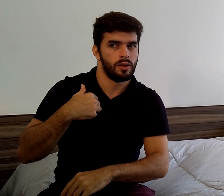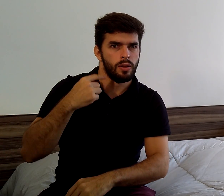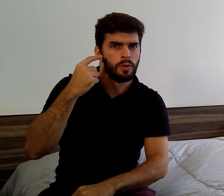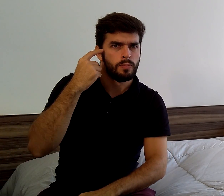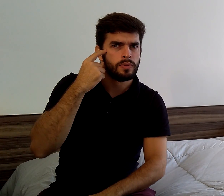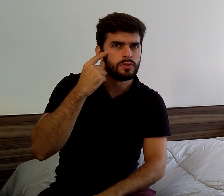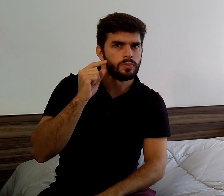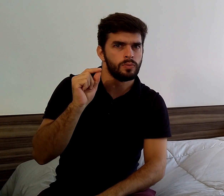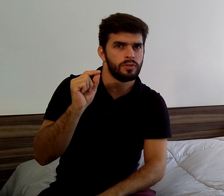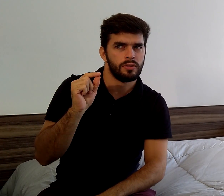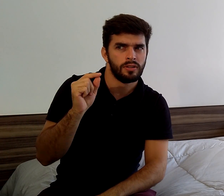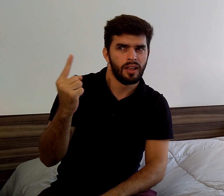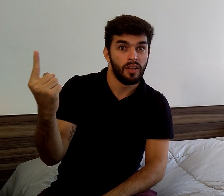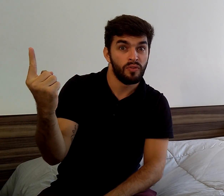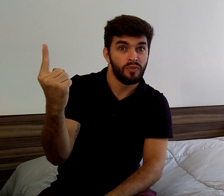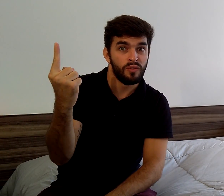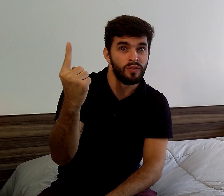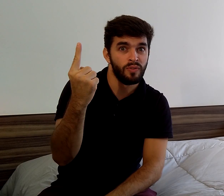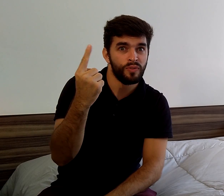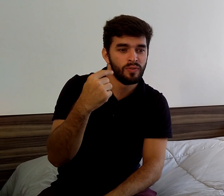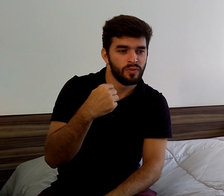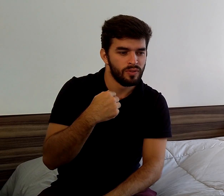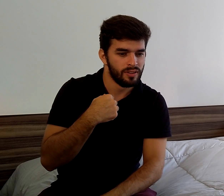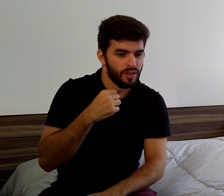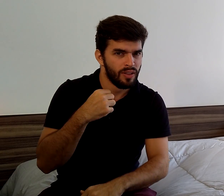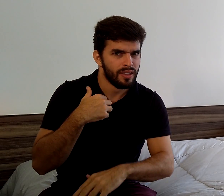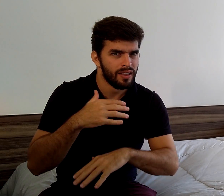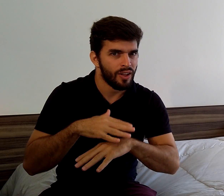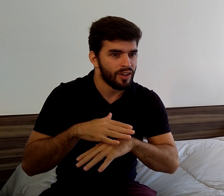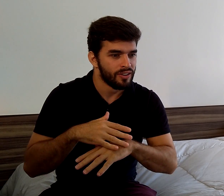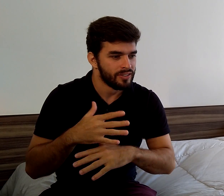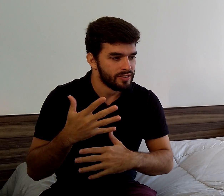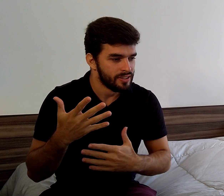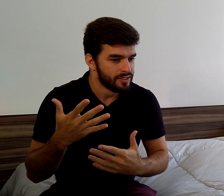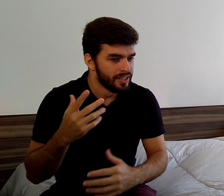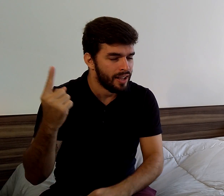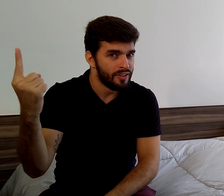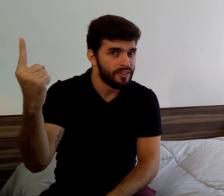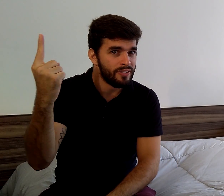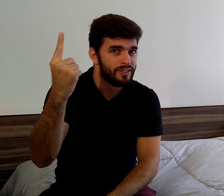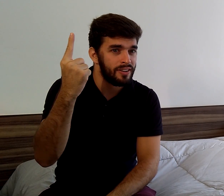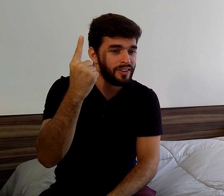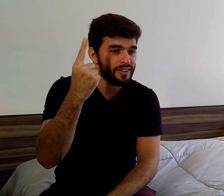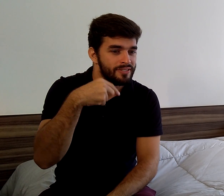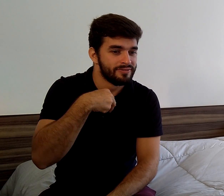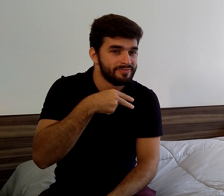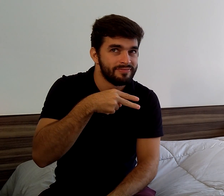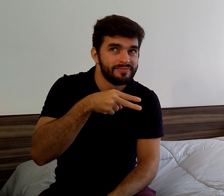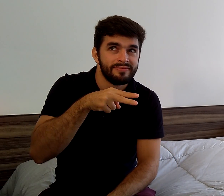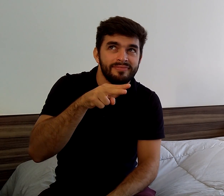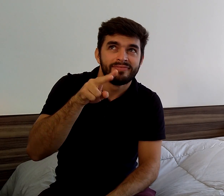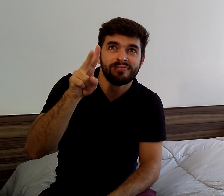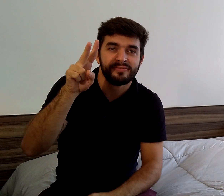She stopped in front of me